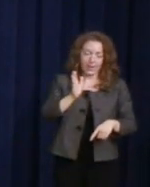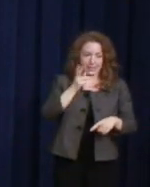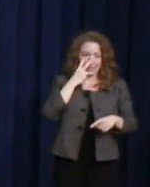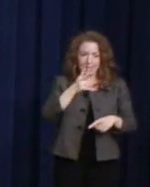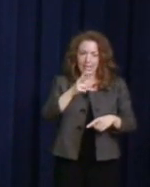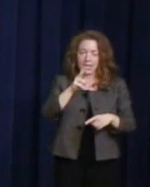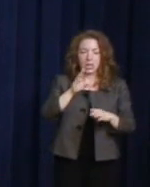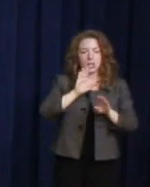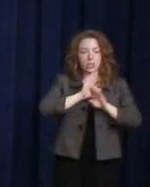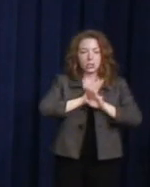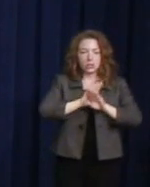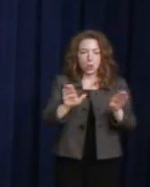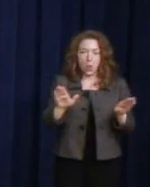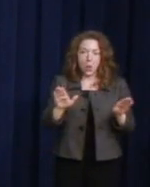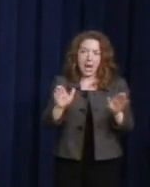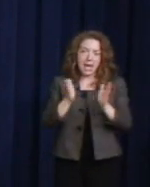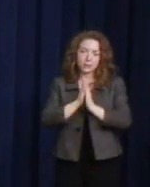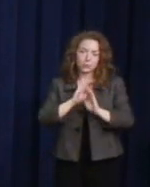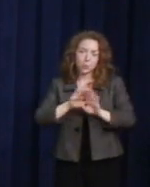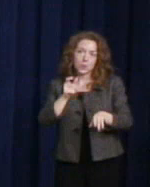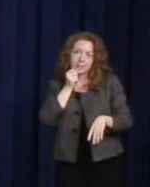And everybody said, Nancy promised the press the next day.